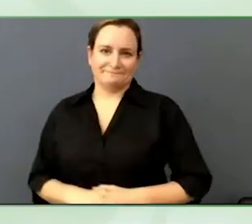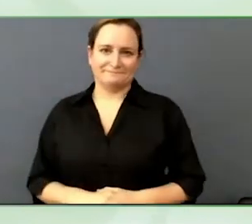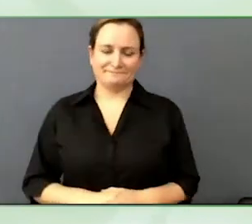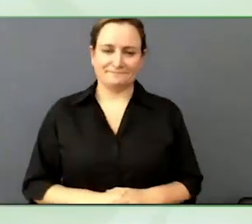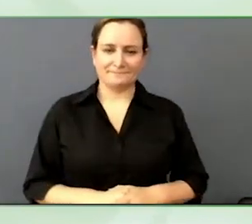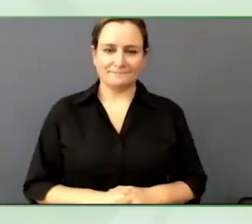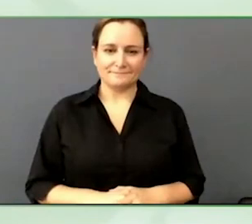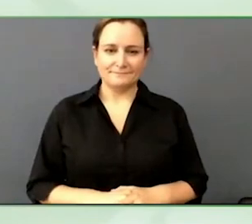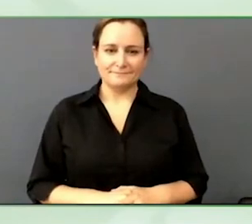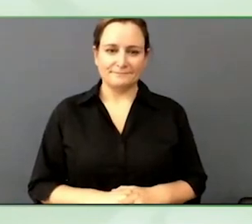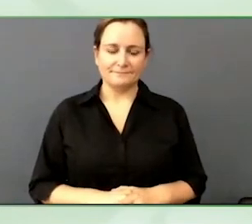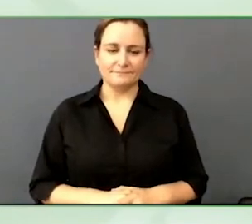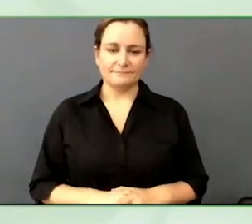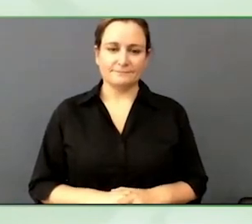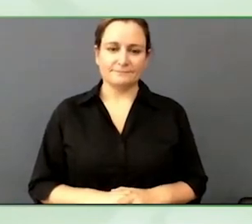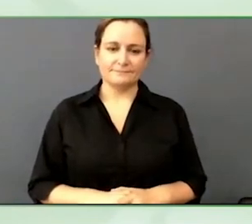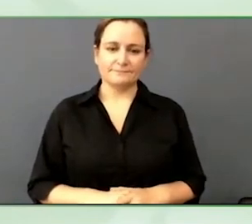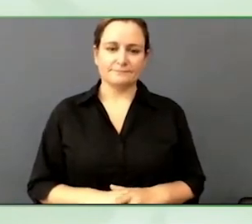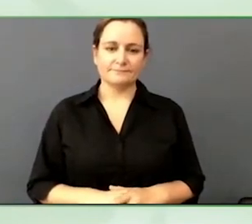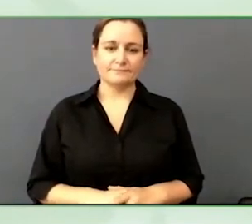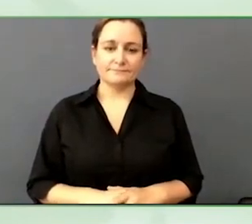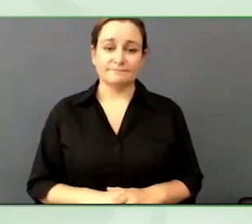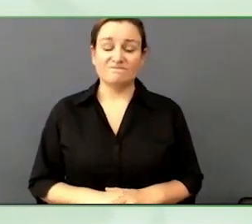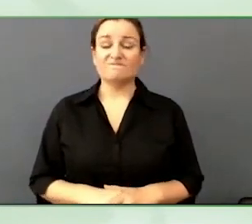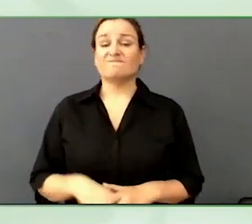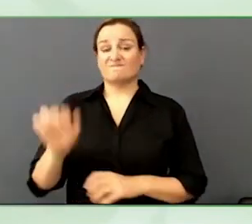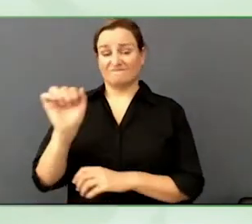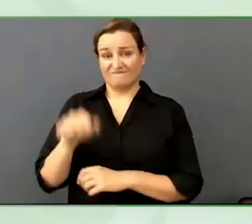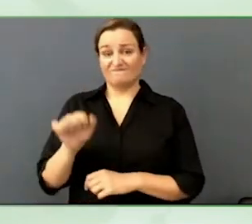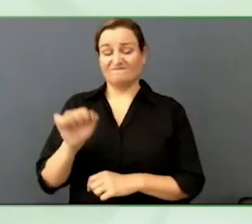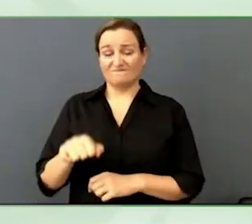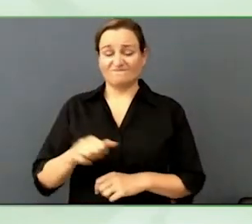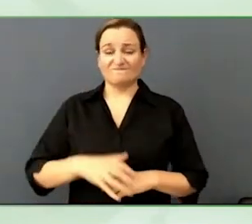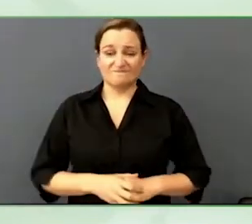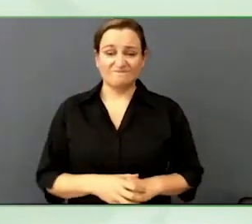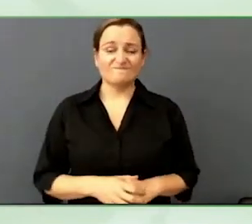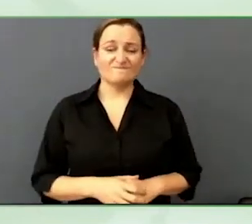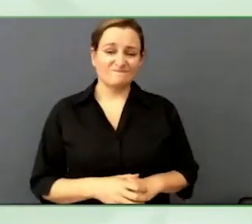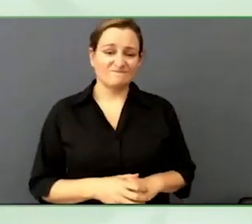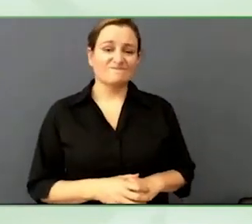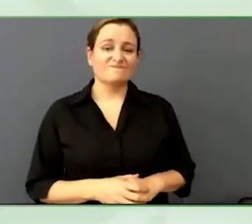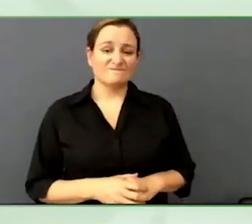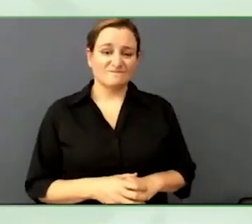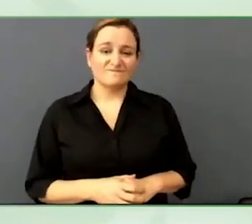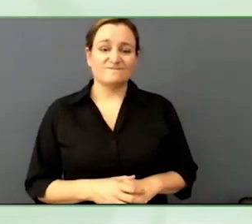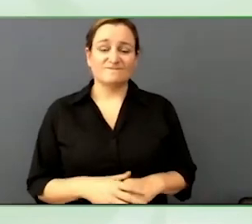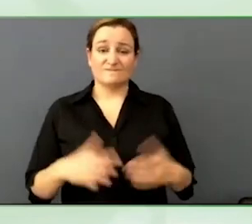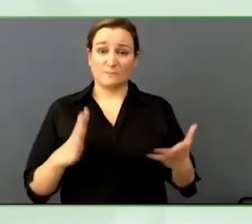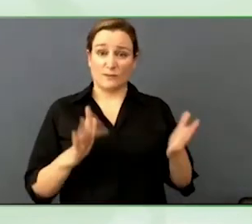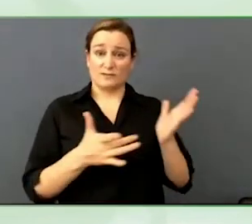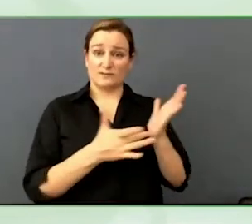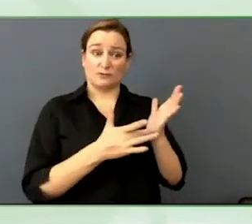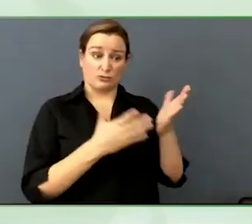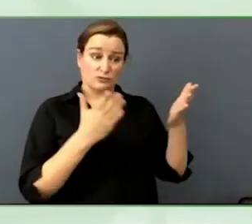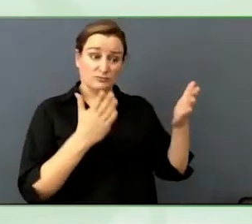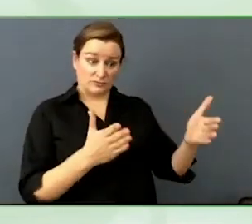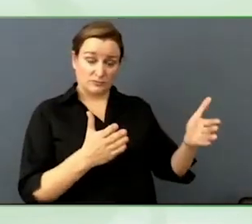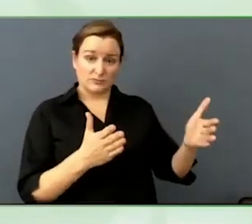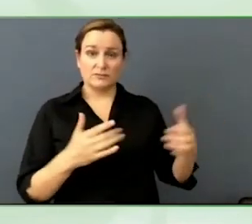machine can do and cannot do. It is going to be the biggest challenge but also the biggest